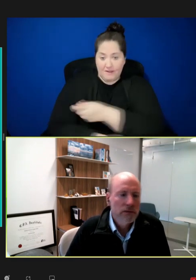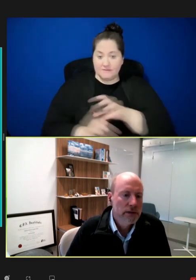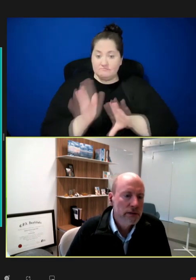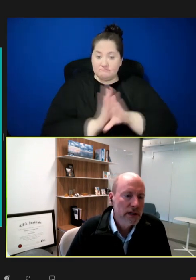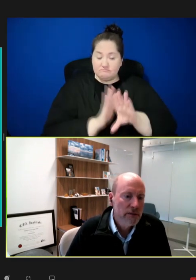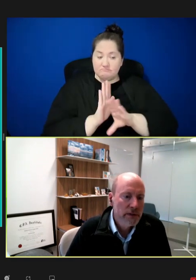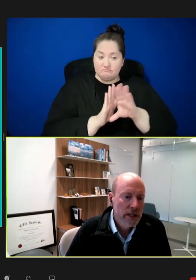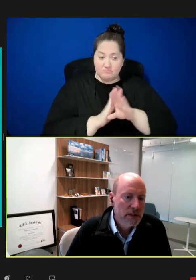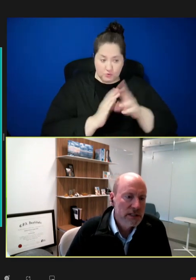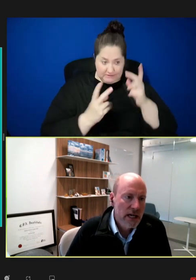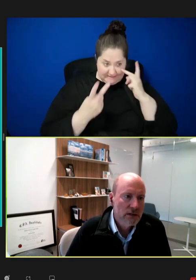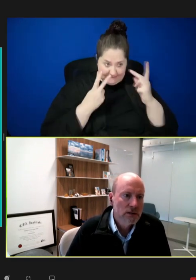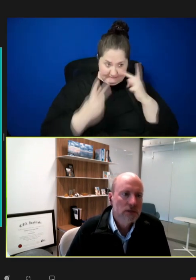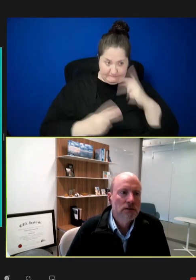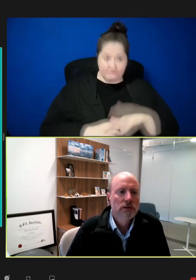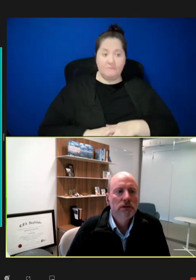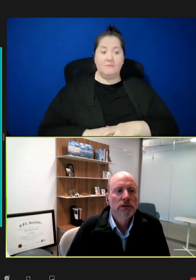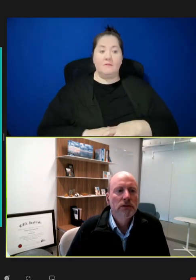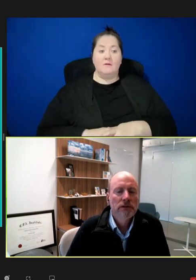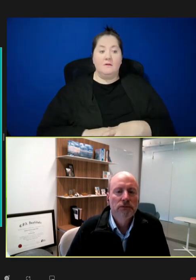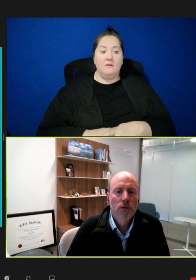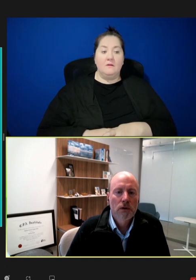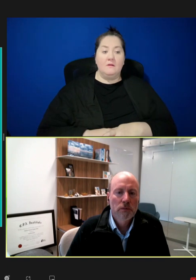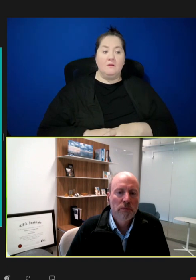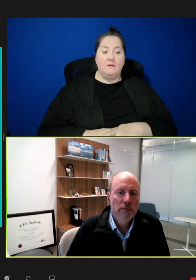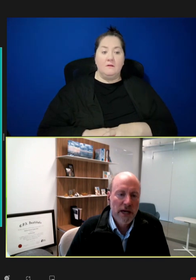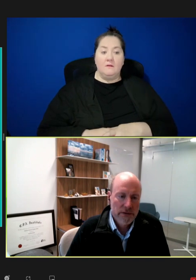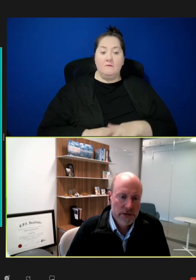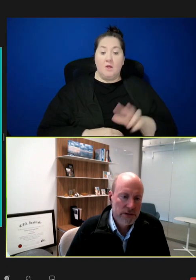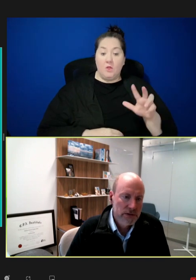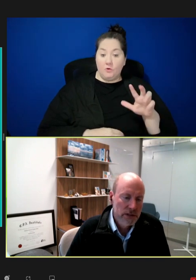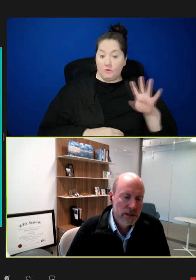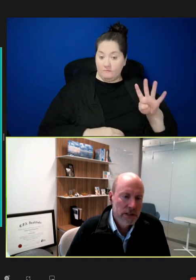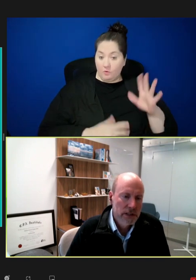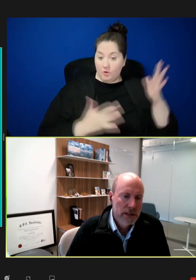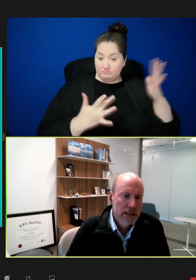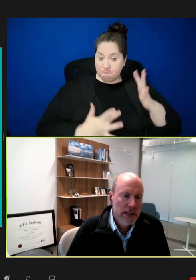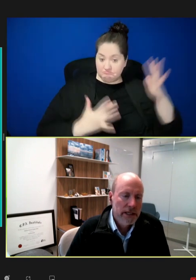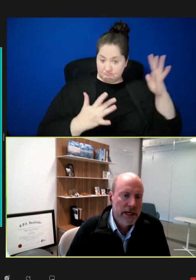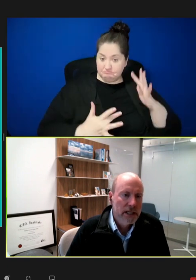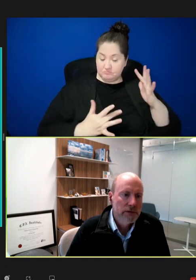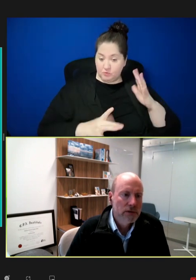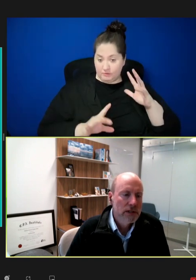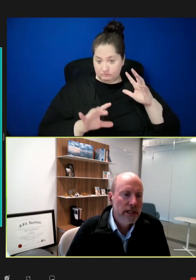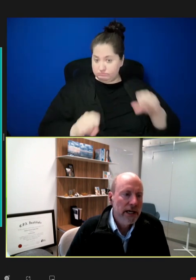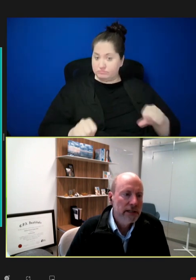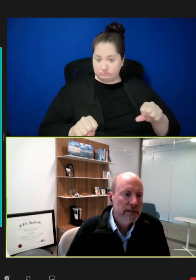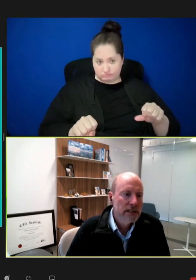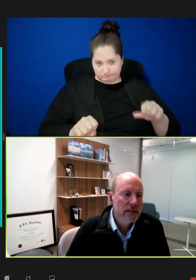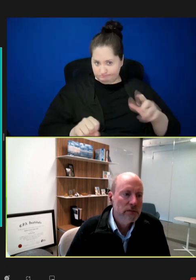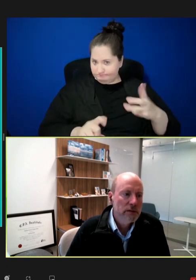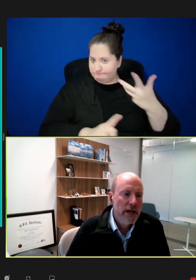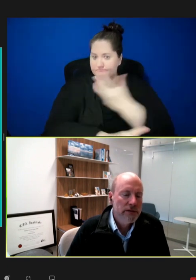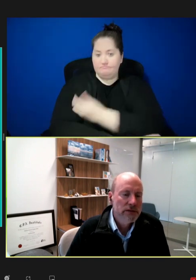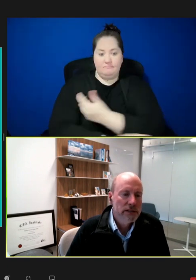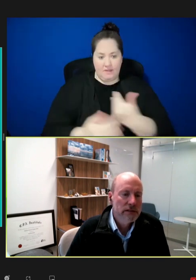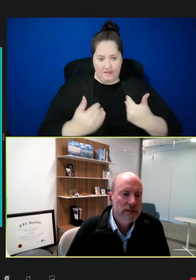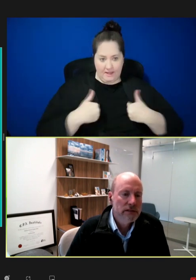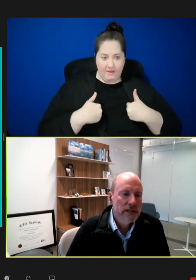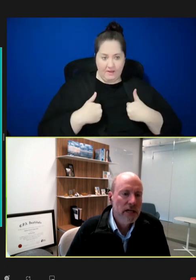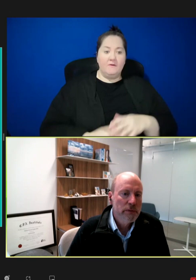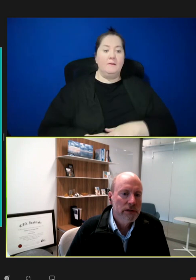We have been able to tackle 34 pathogens. And if you look at the pathogen type here,